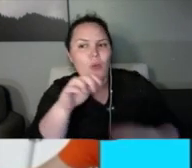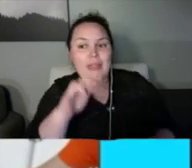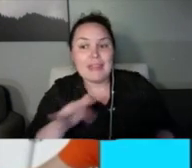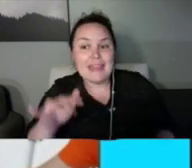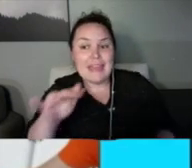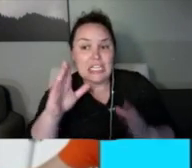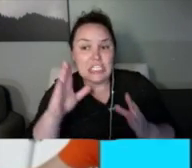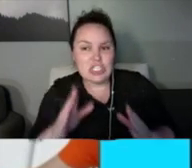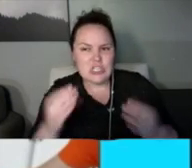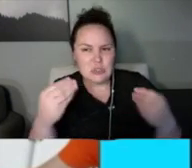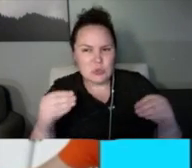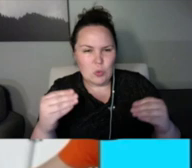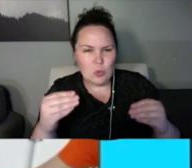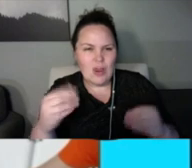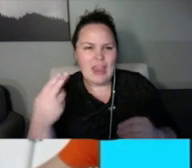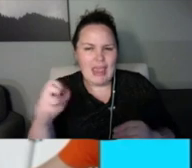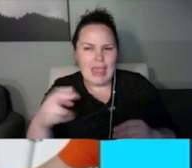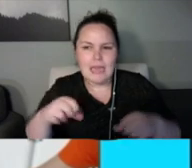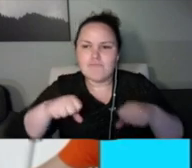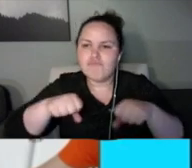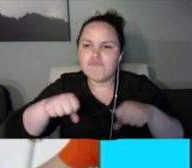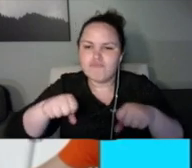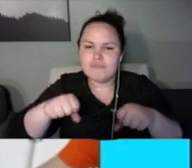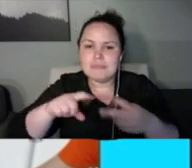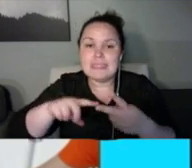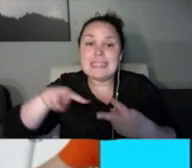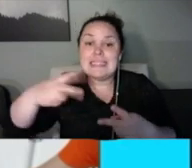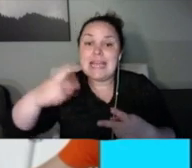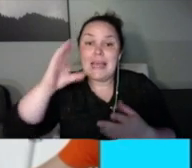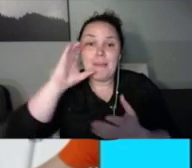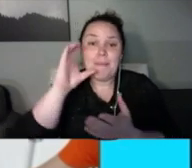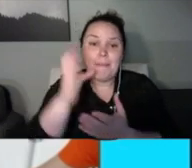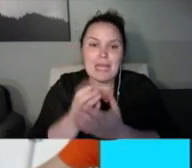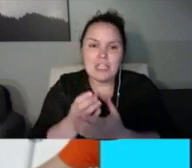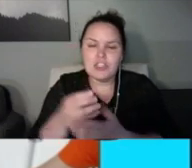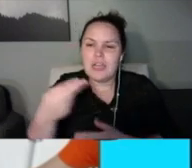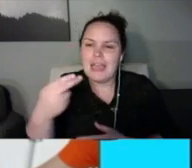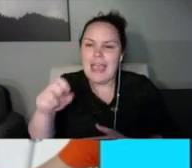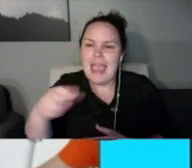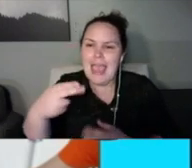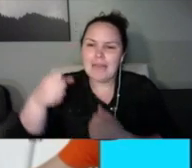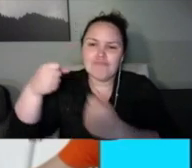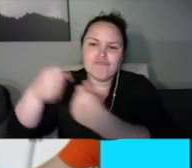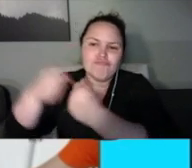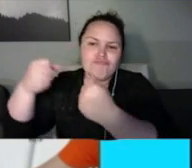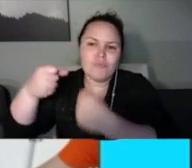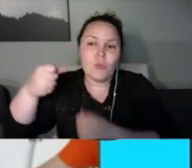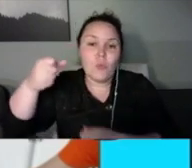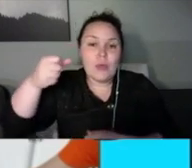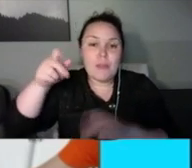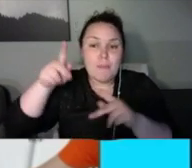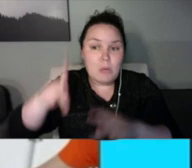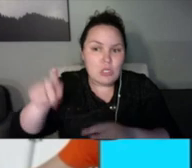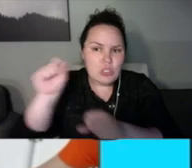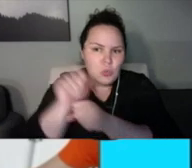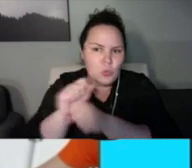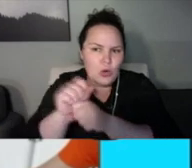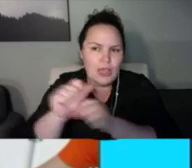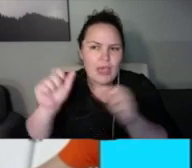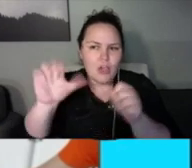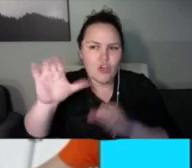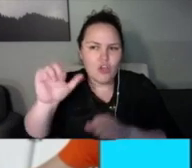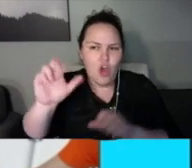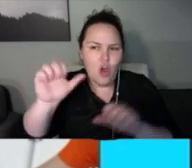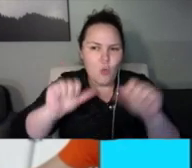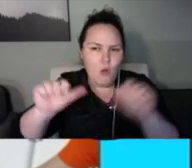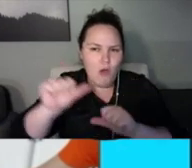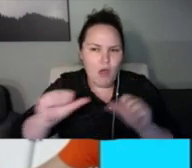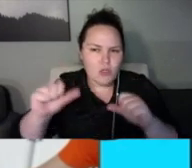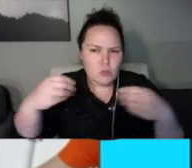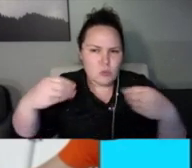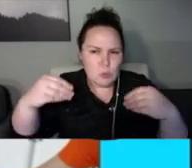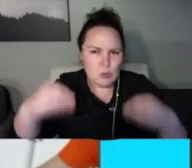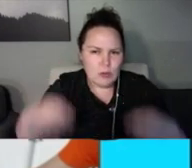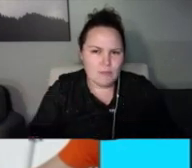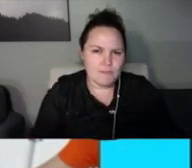Well, on the ride in June that I go on, that 88, oh, man, I tell you, every year I had